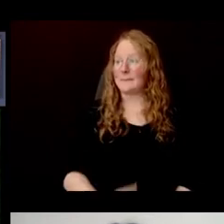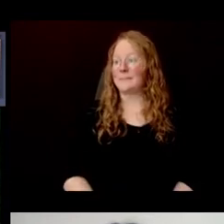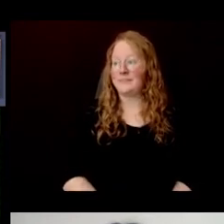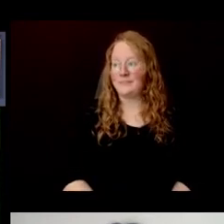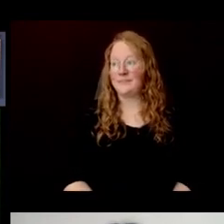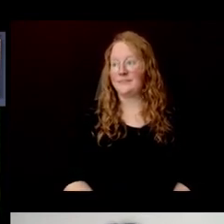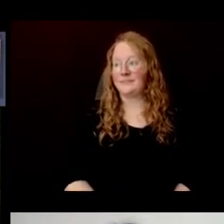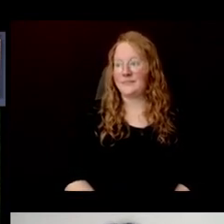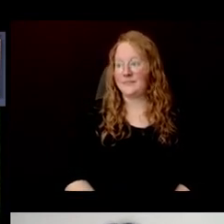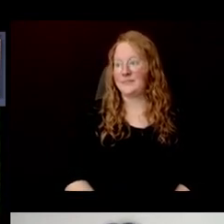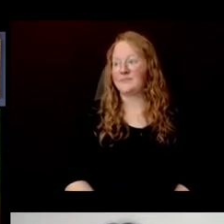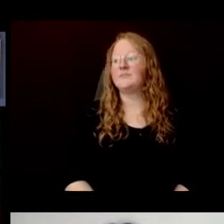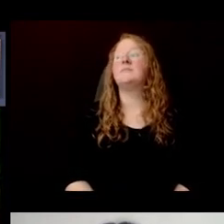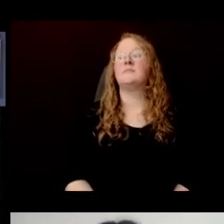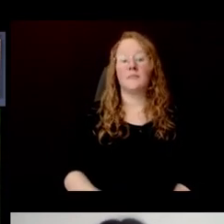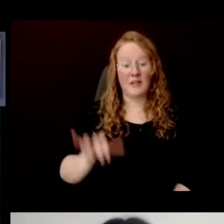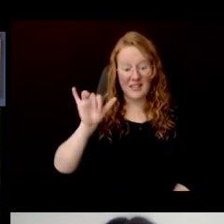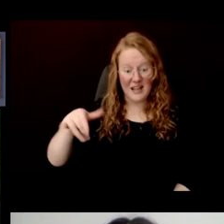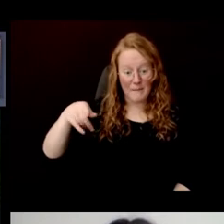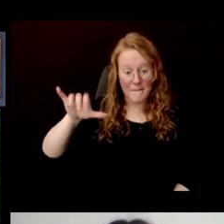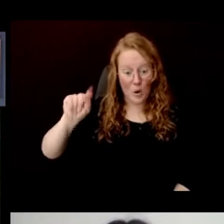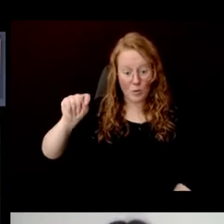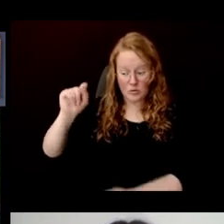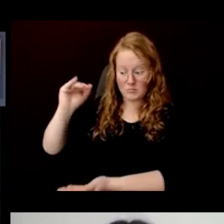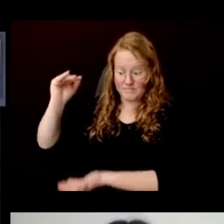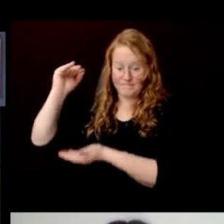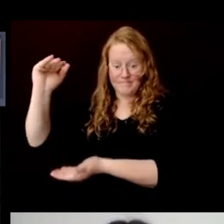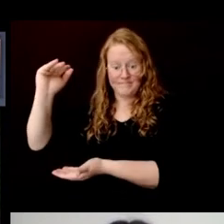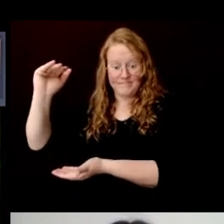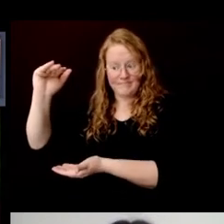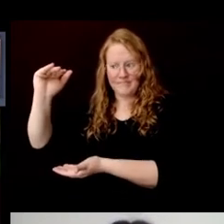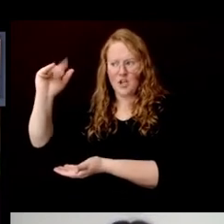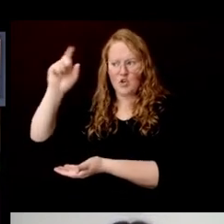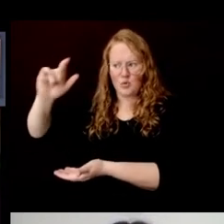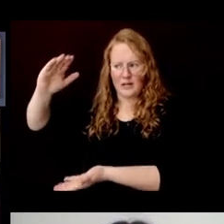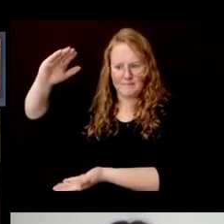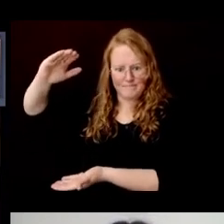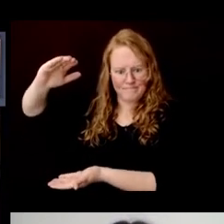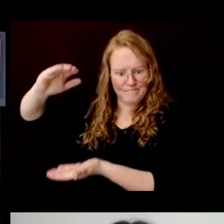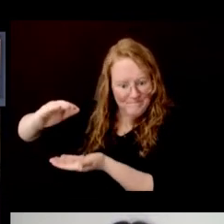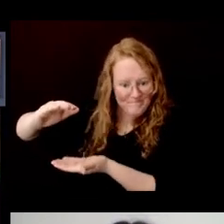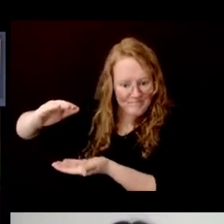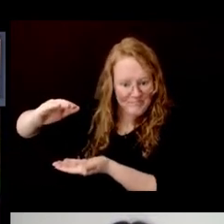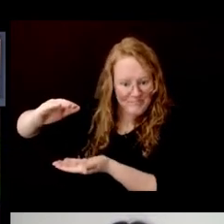Then you take the post (the stack of wet paper) and you have to press it to expel the excess water.